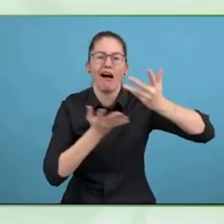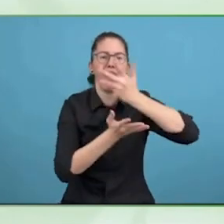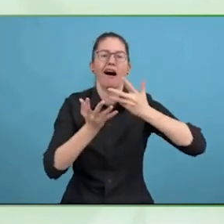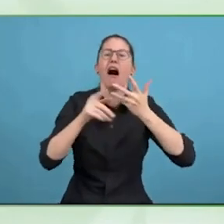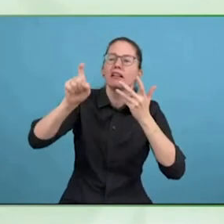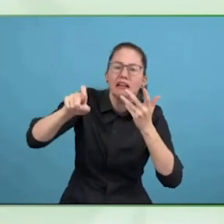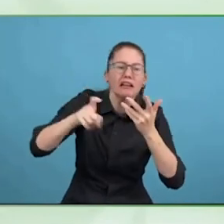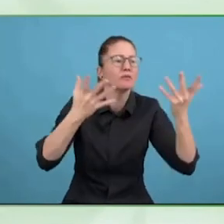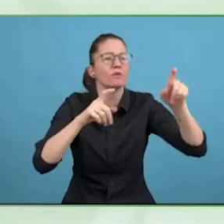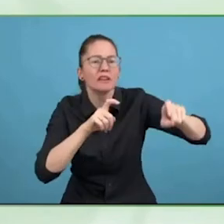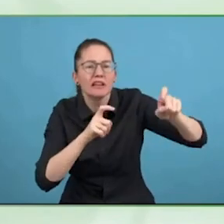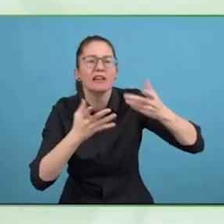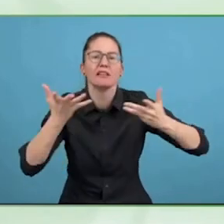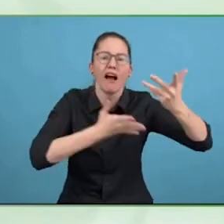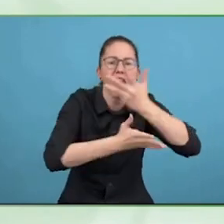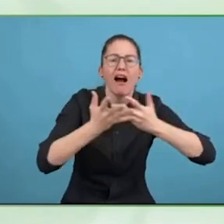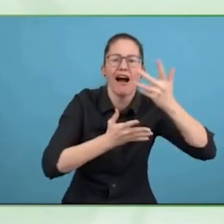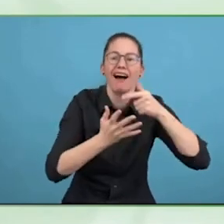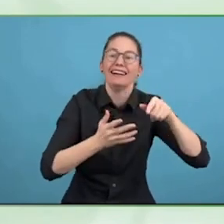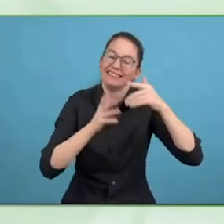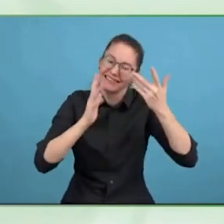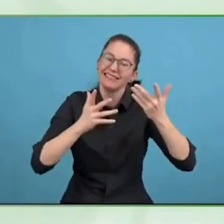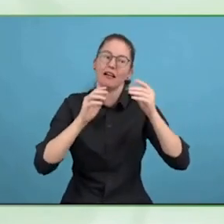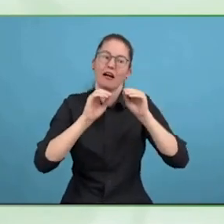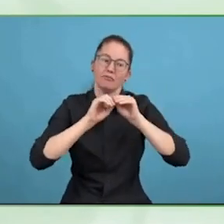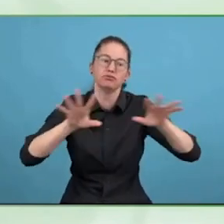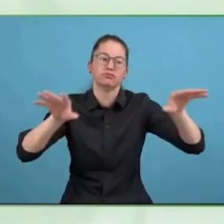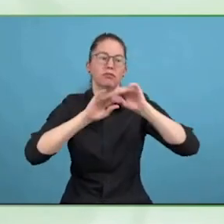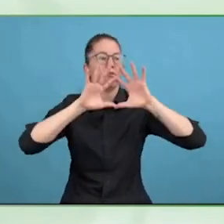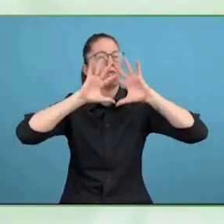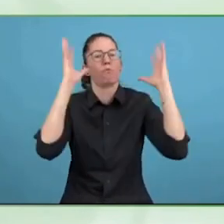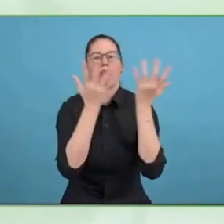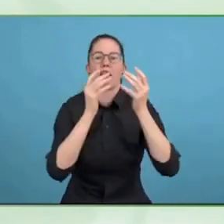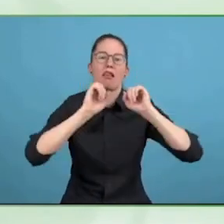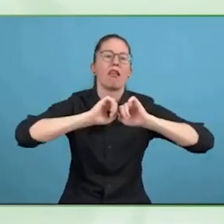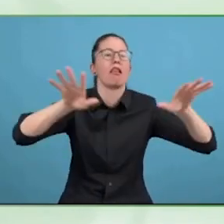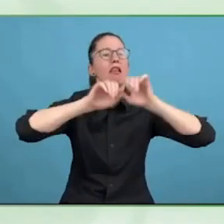I would encourage everyone to read the report and to learn all the